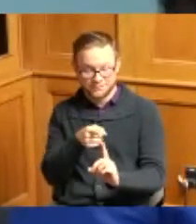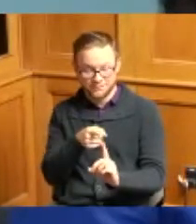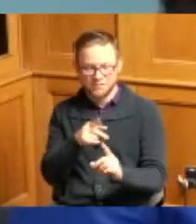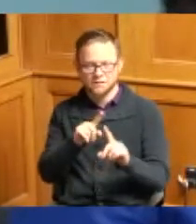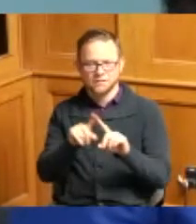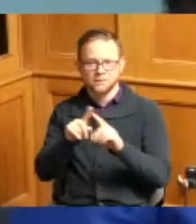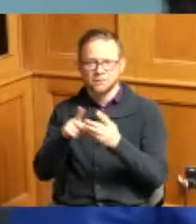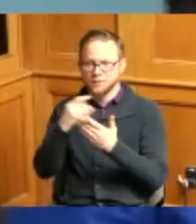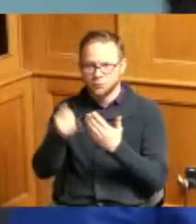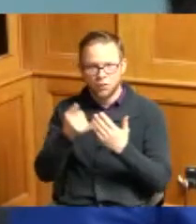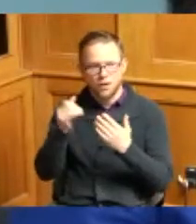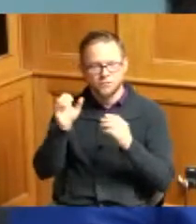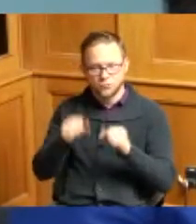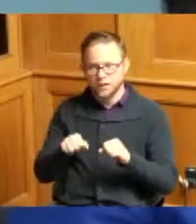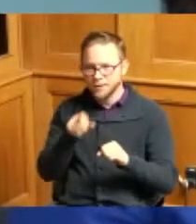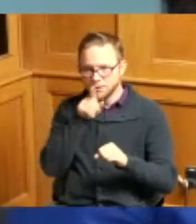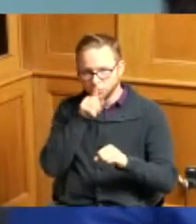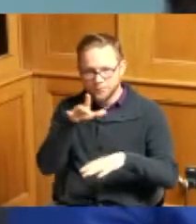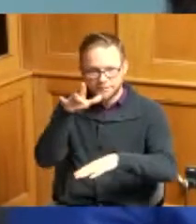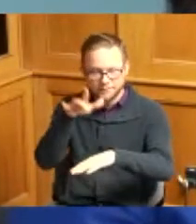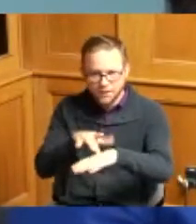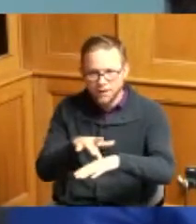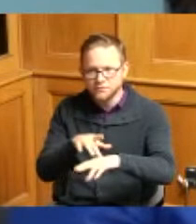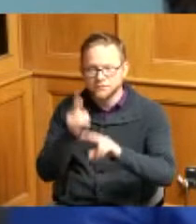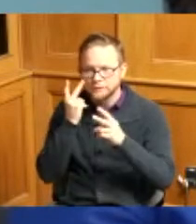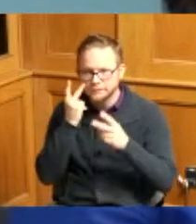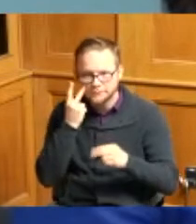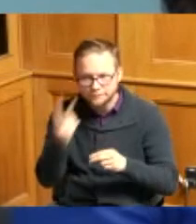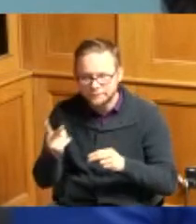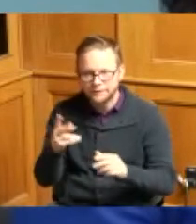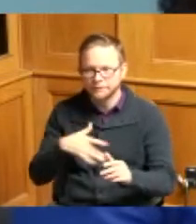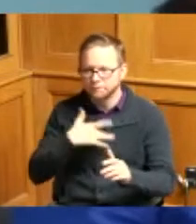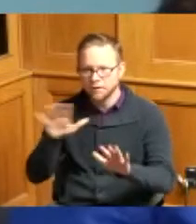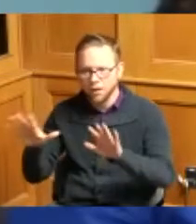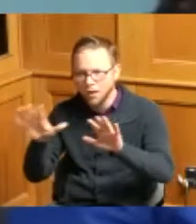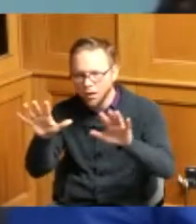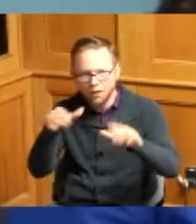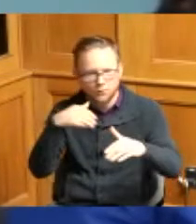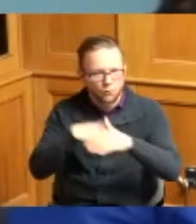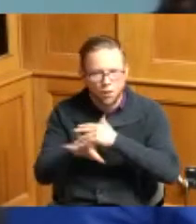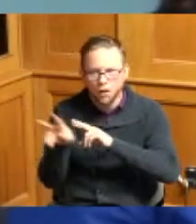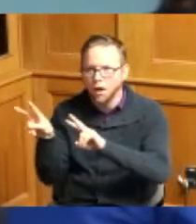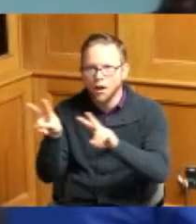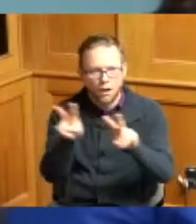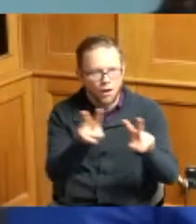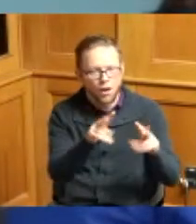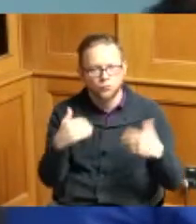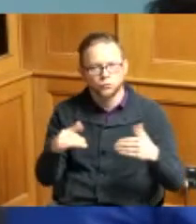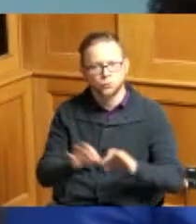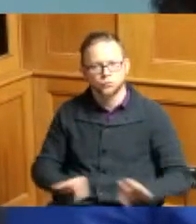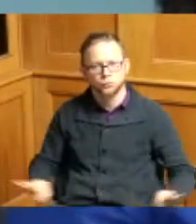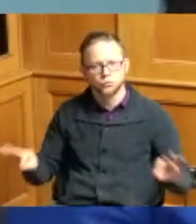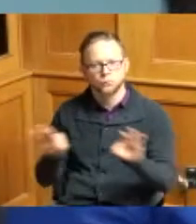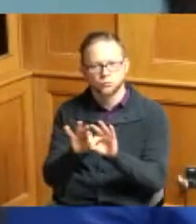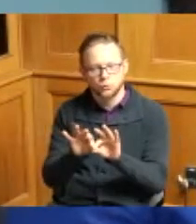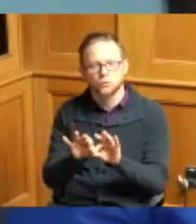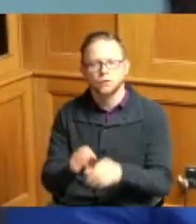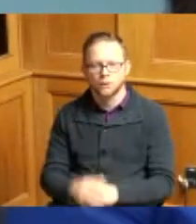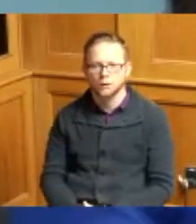you could touch them and feel them and be able to walk in is very important we've done I think a lot